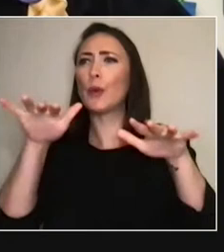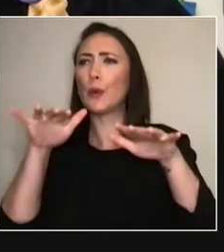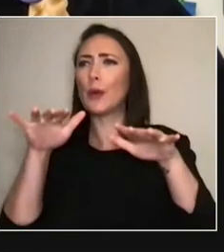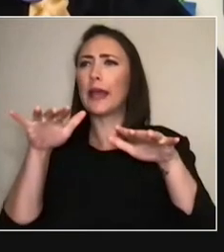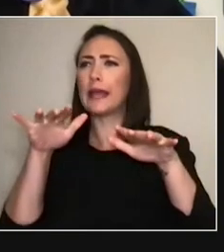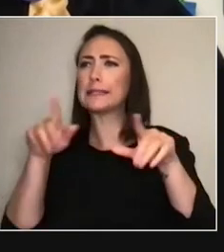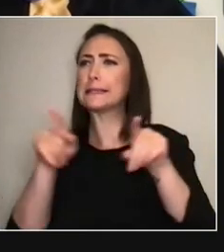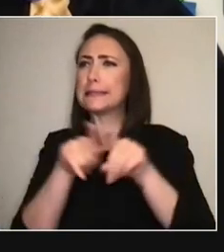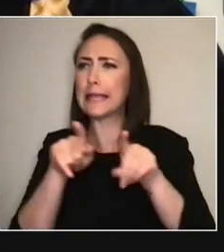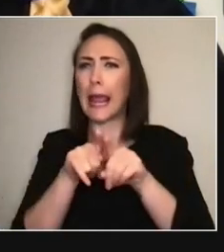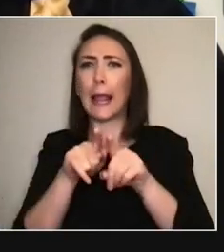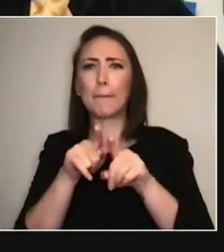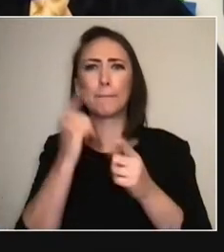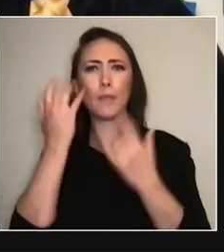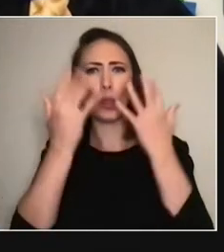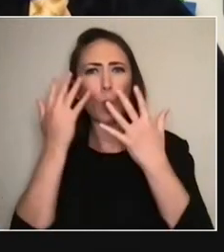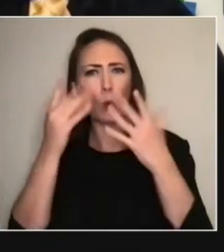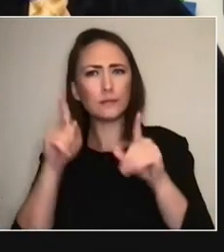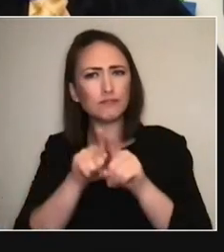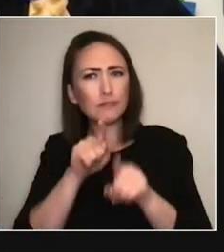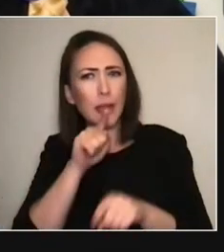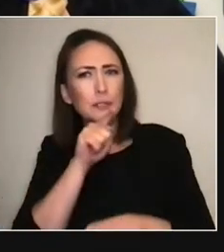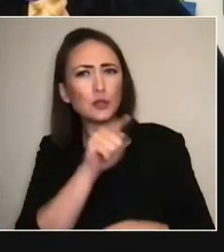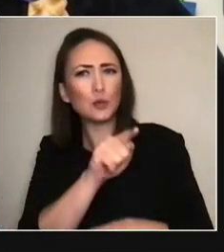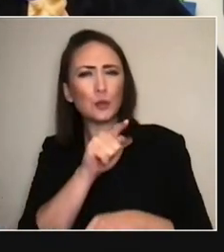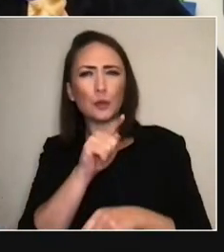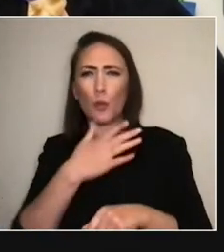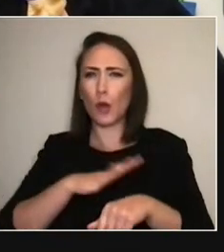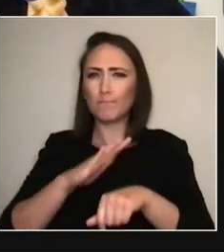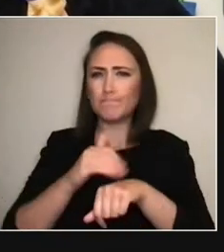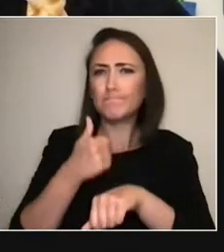I think there's a turn that's happening overall.